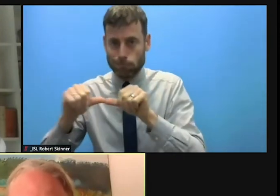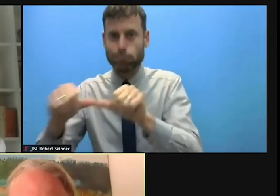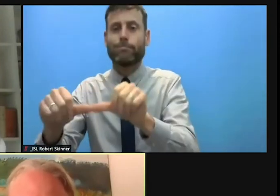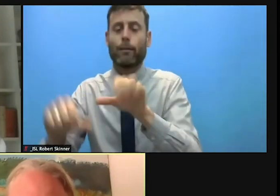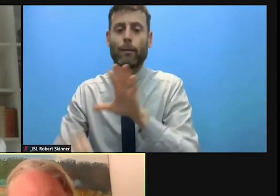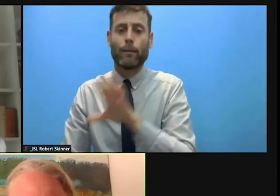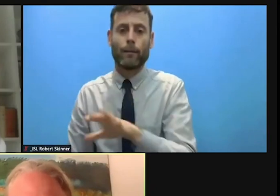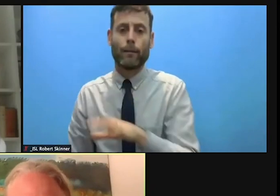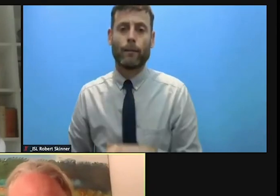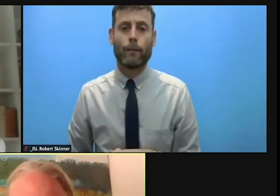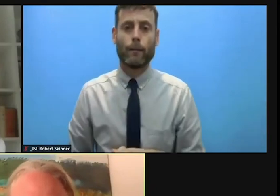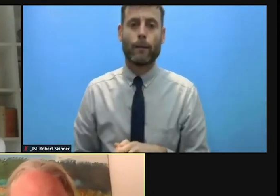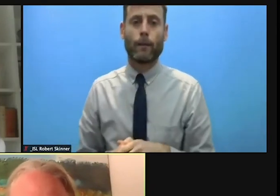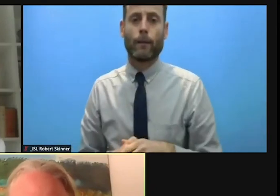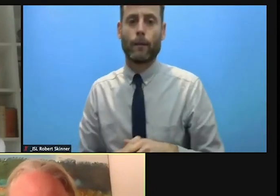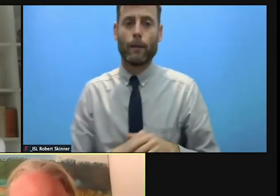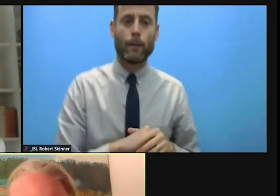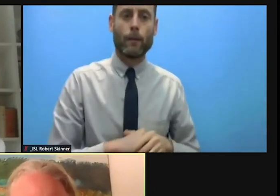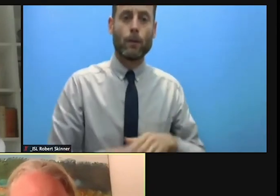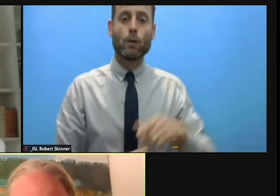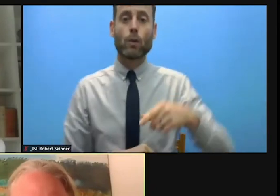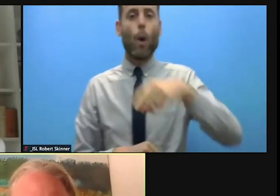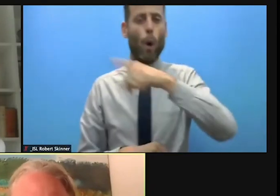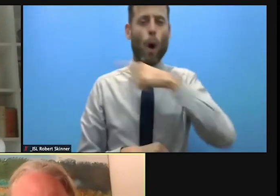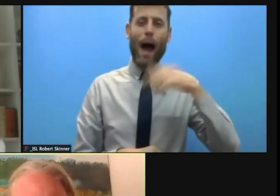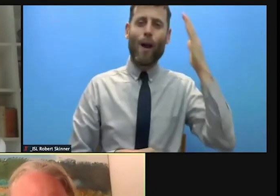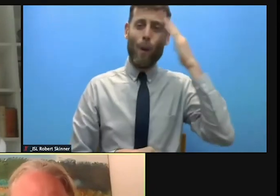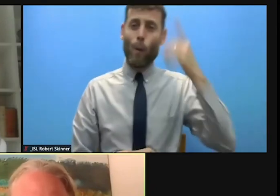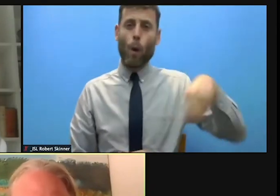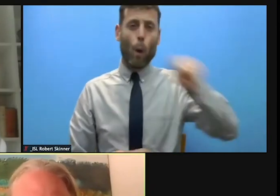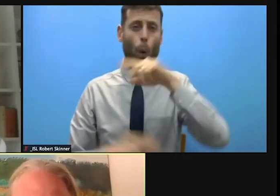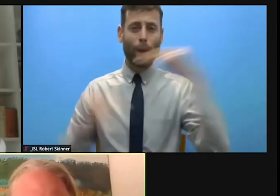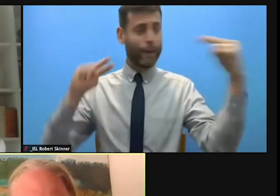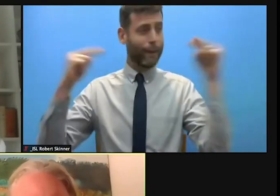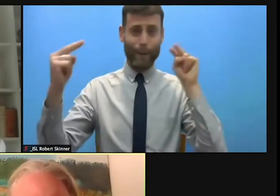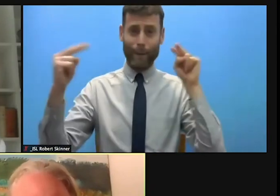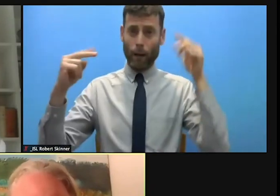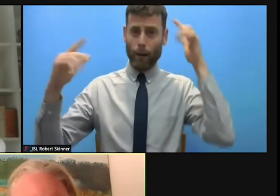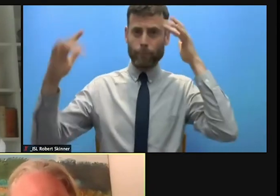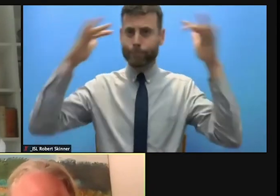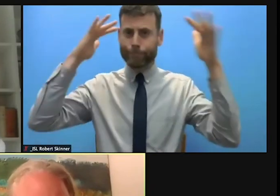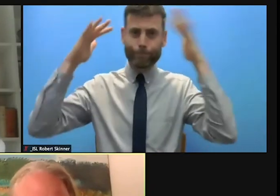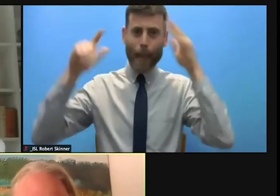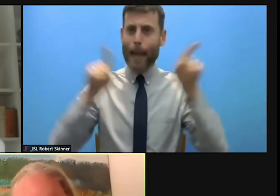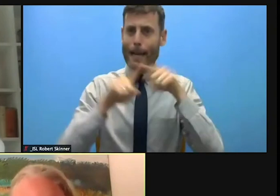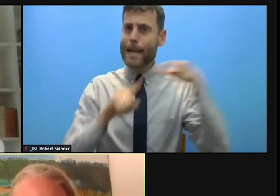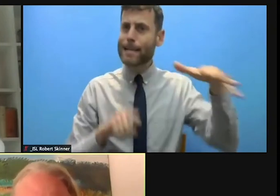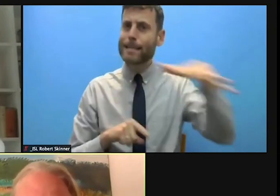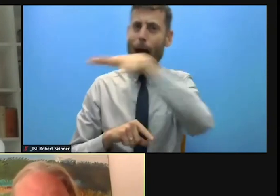today speaking a little bit to the converted donors here today and I think it's important